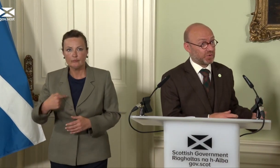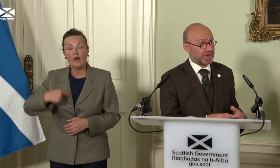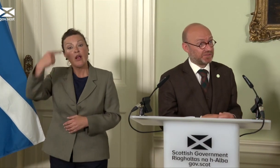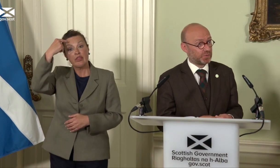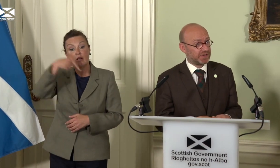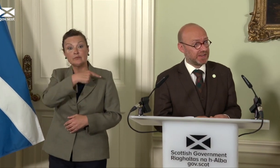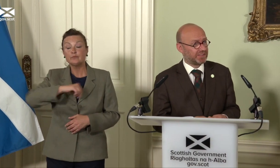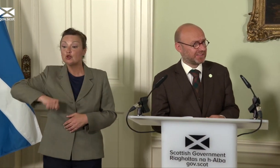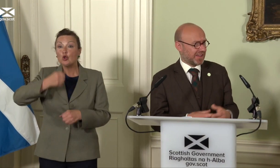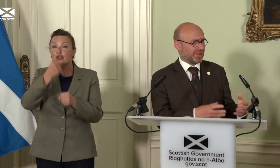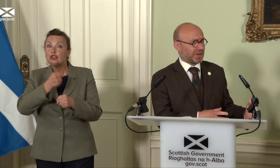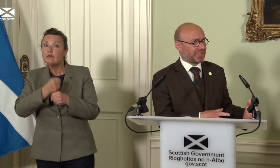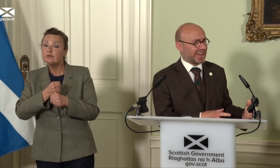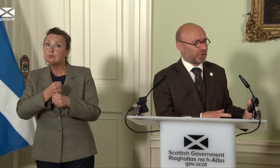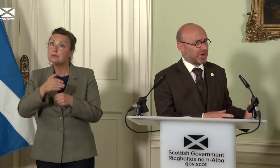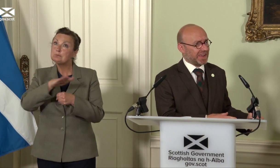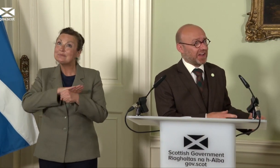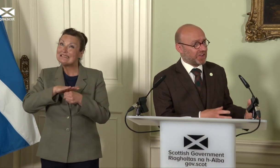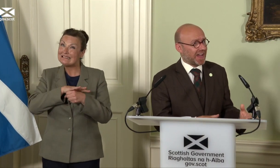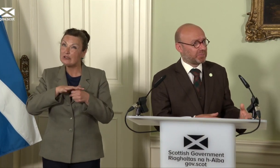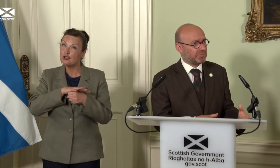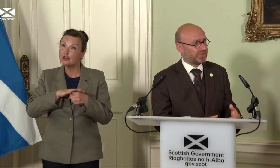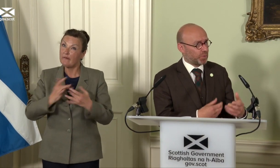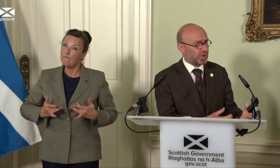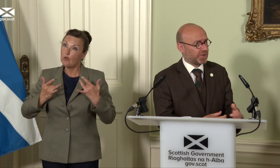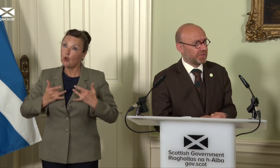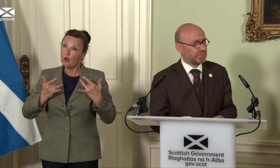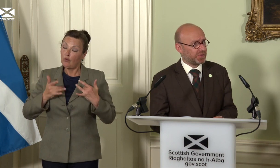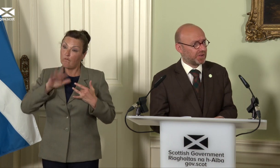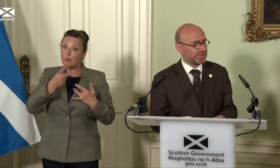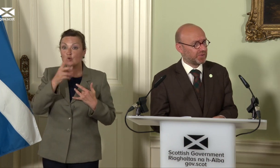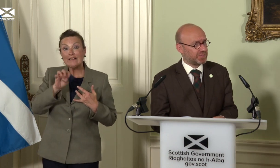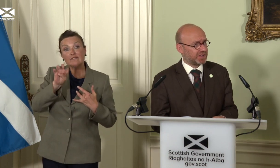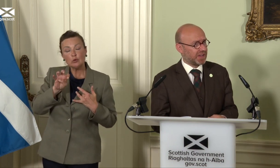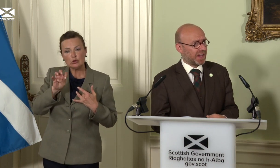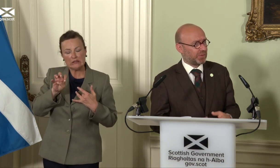2014. And I think some of that had already begun to happen before the Bute House Agreement which